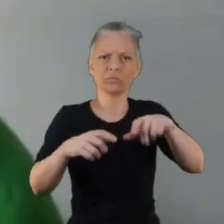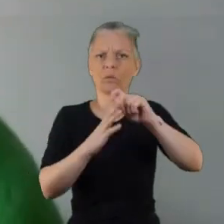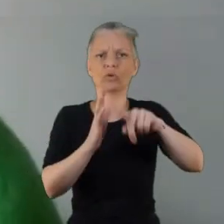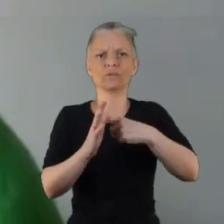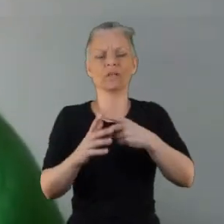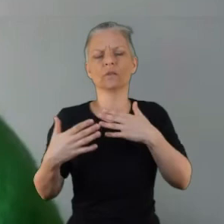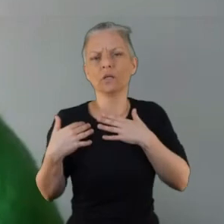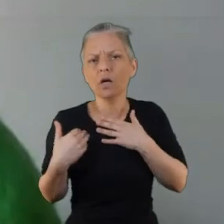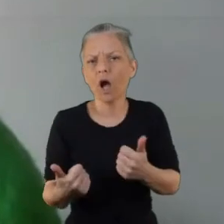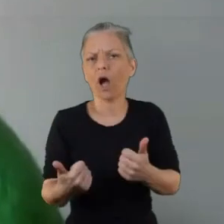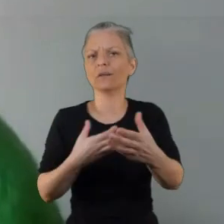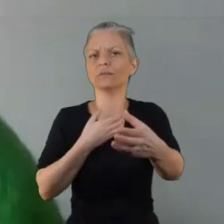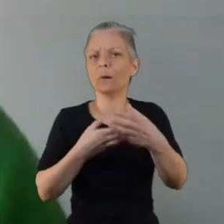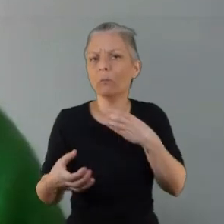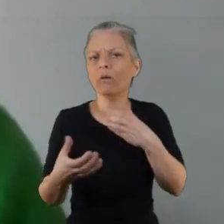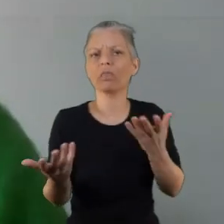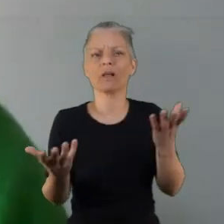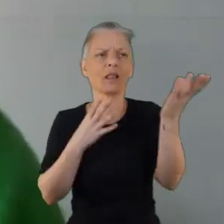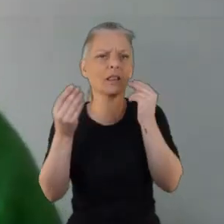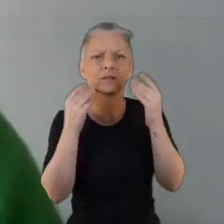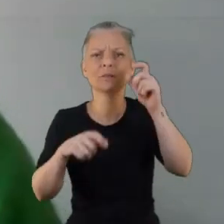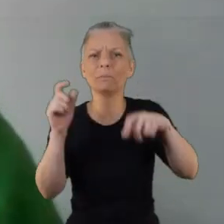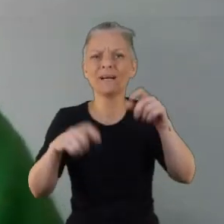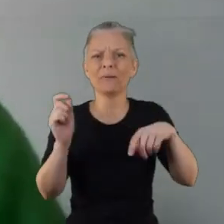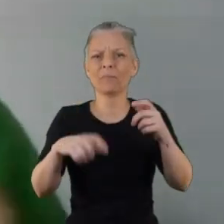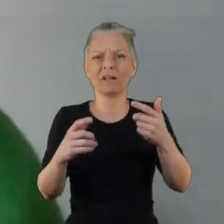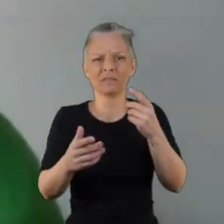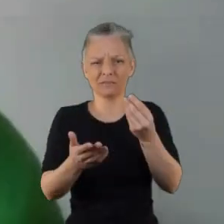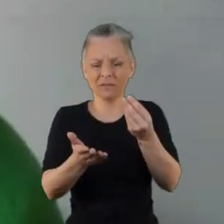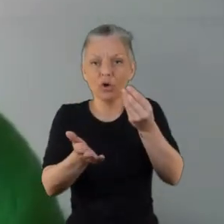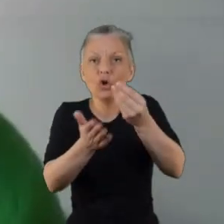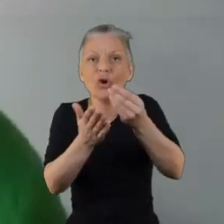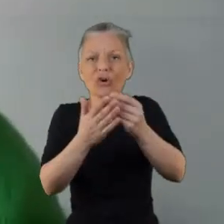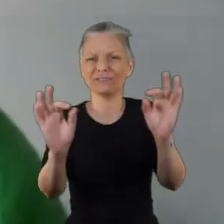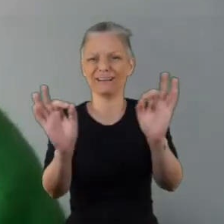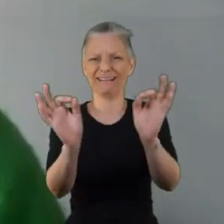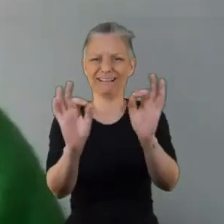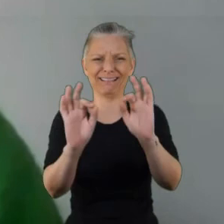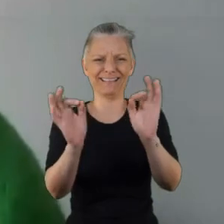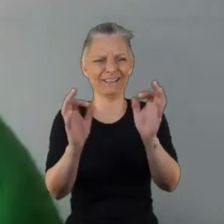Kindness empathy and truly listening to people doesn't it cost a penny and it makes the biggest